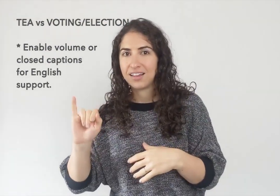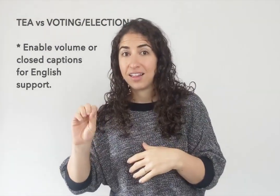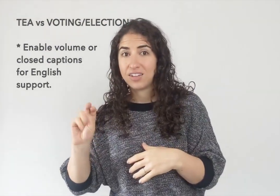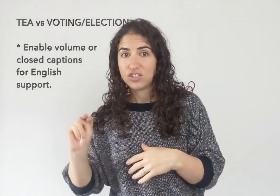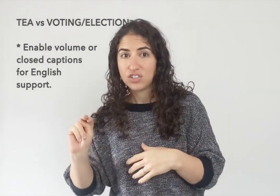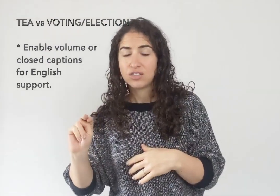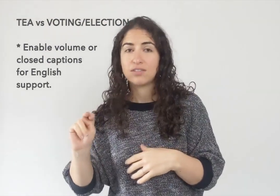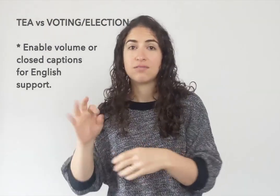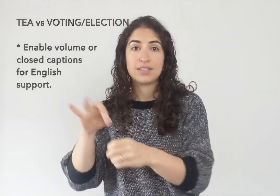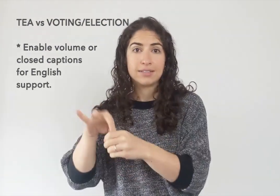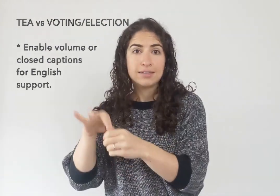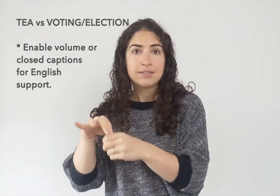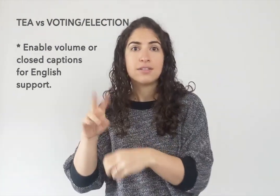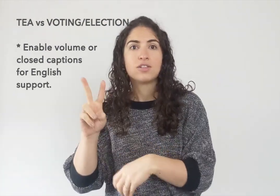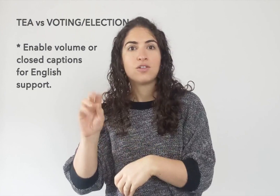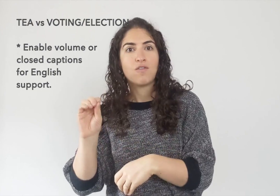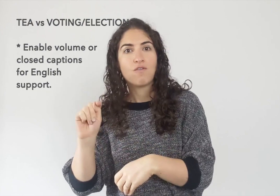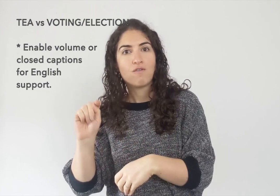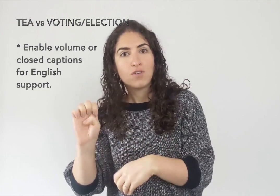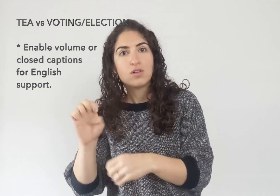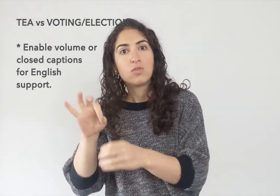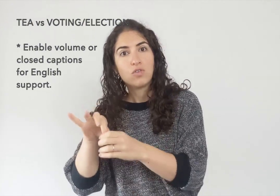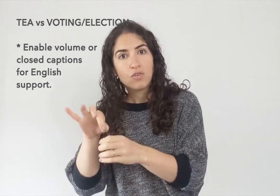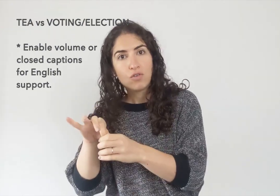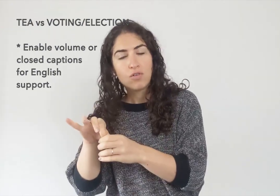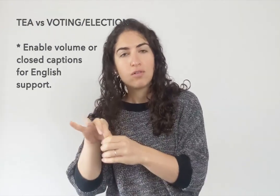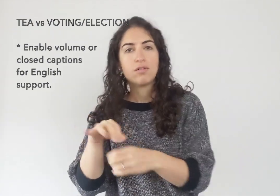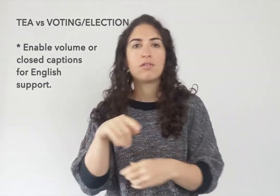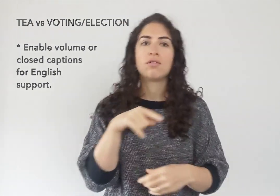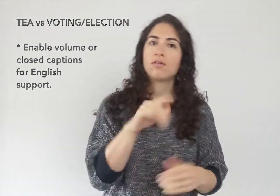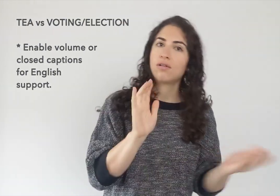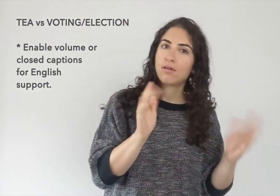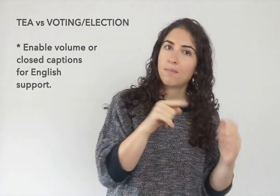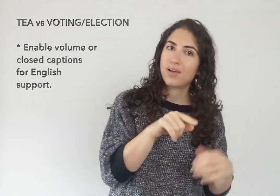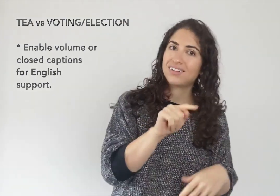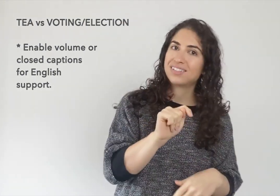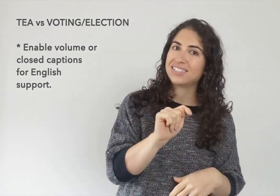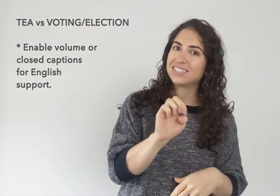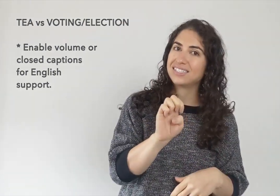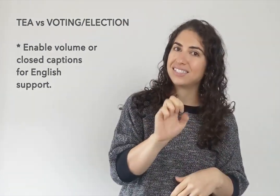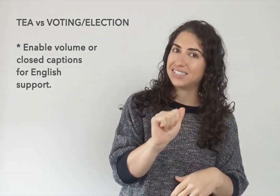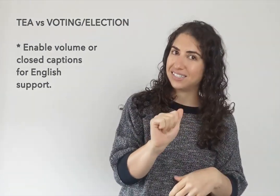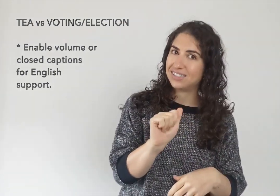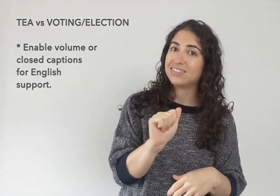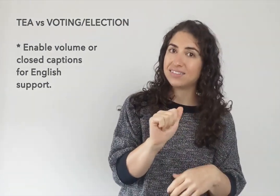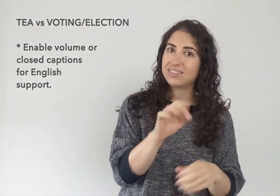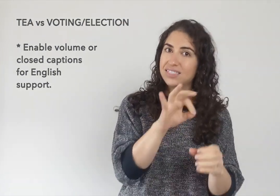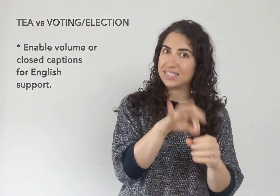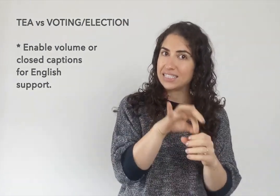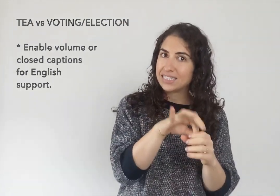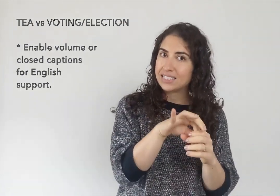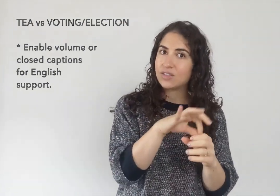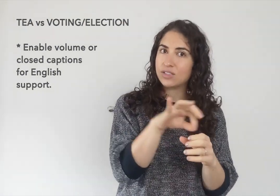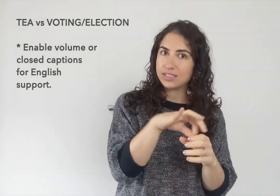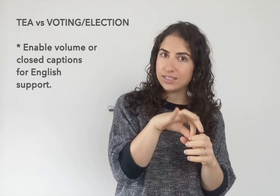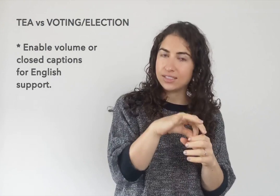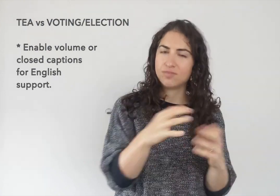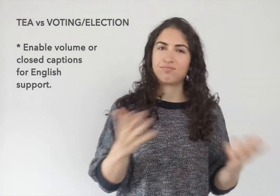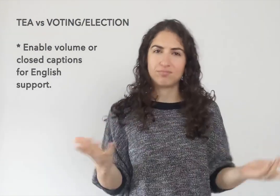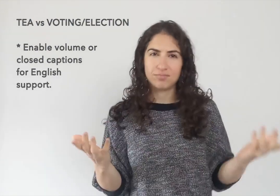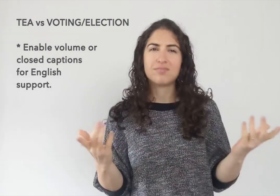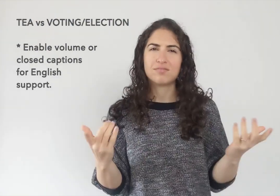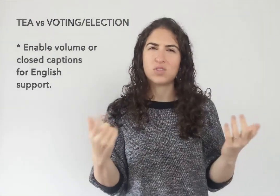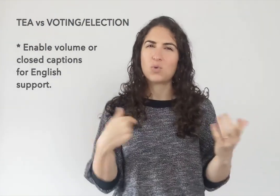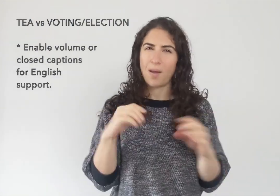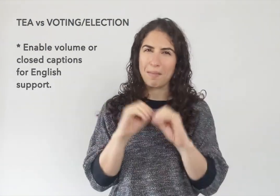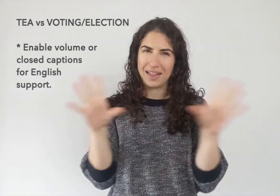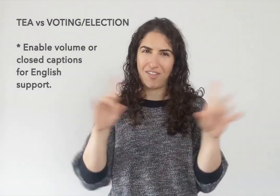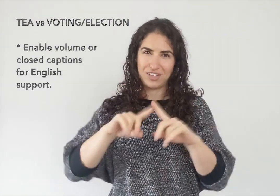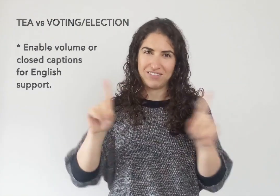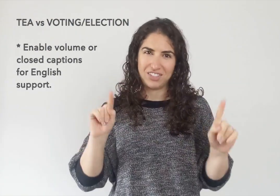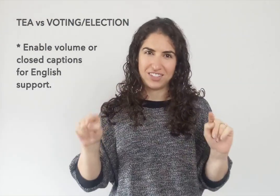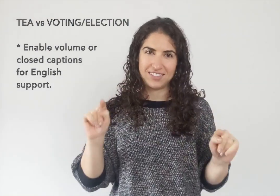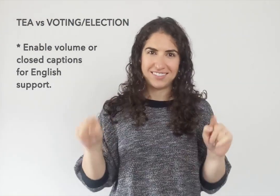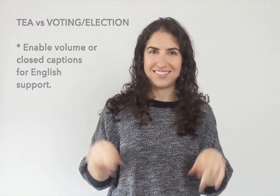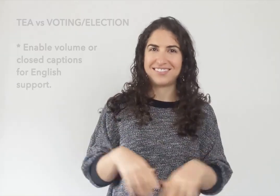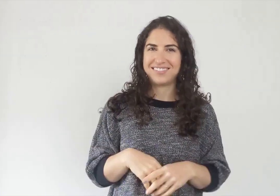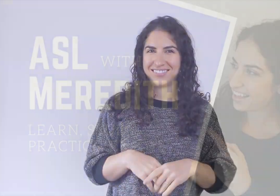ELECTION or VOTING, VOTE... compared to TEA. I'm going to clarify the difference.